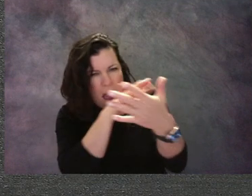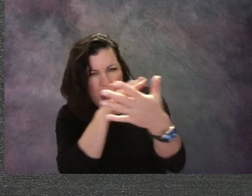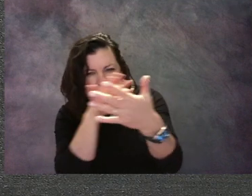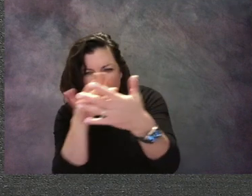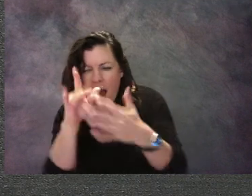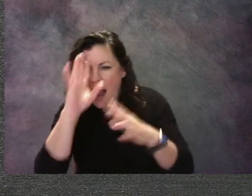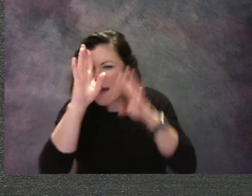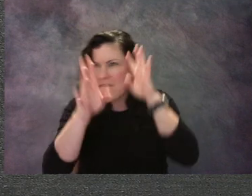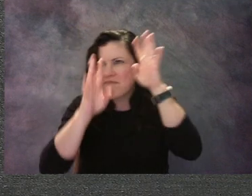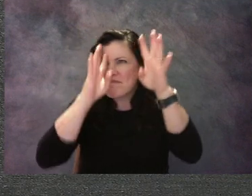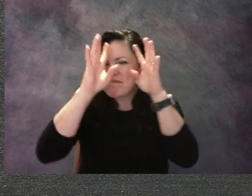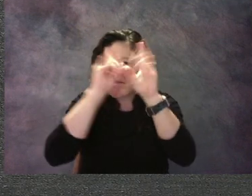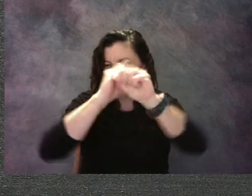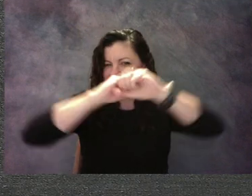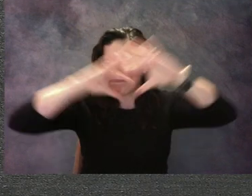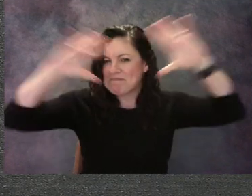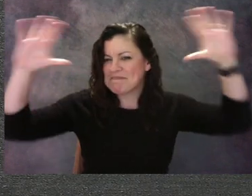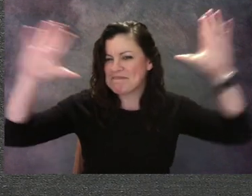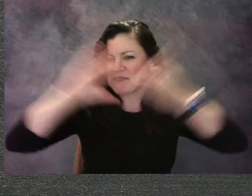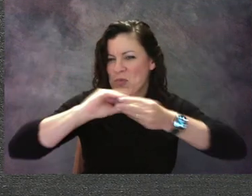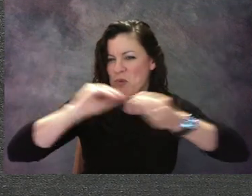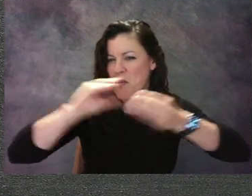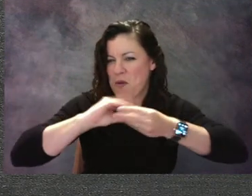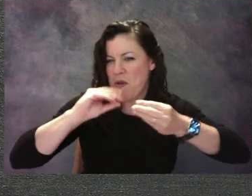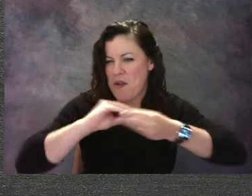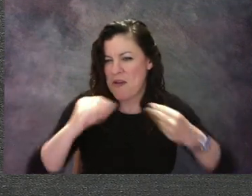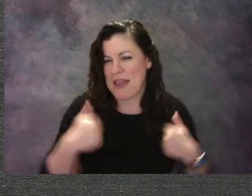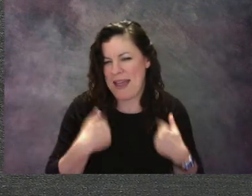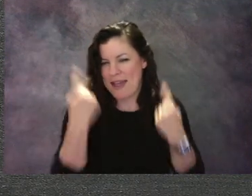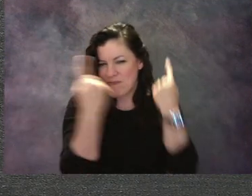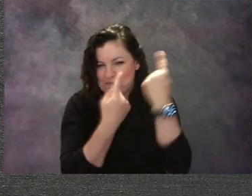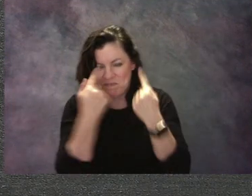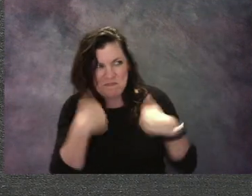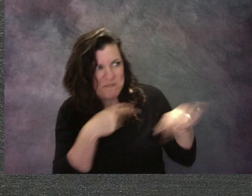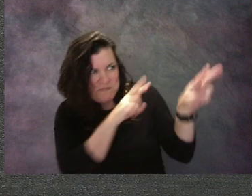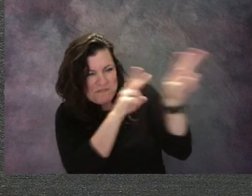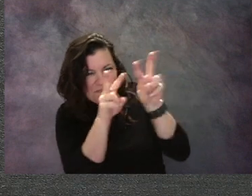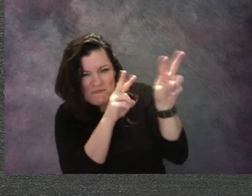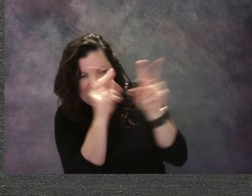I used the title to help me, "The Circus Rider", and I'm looking now.